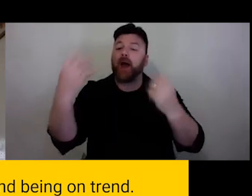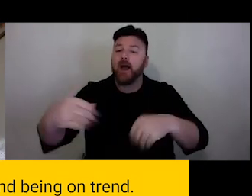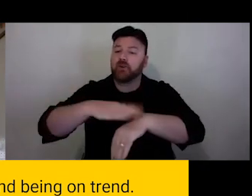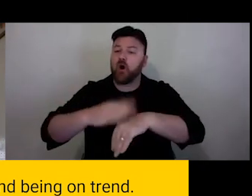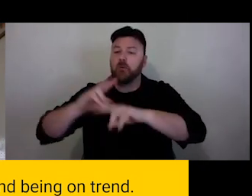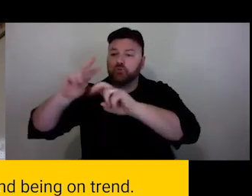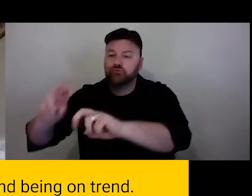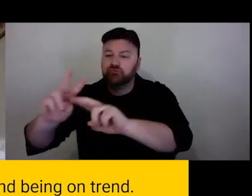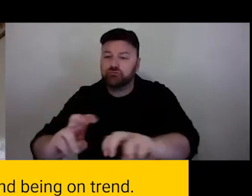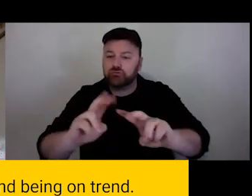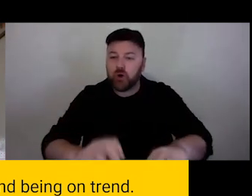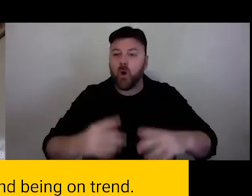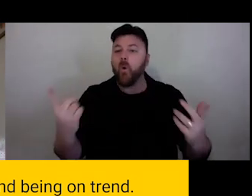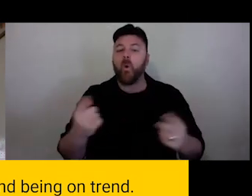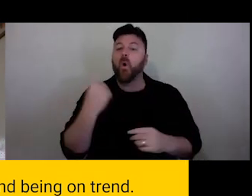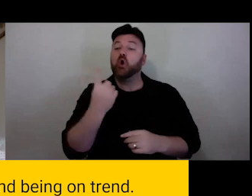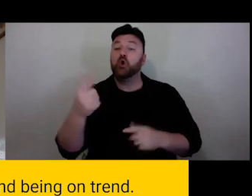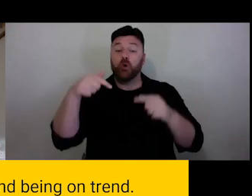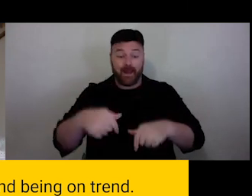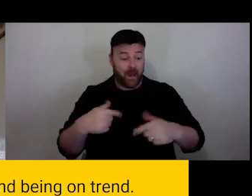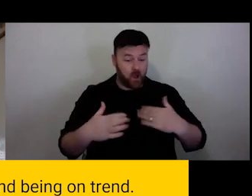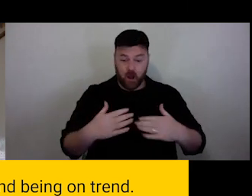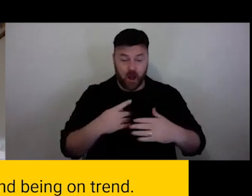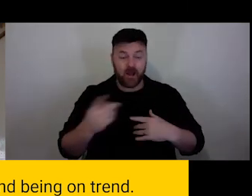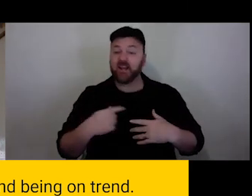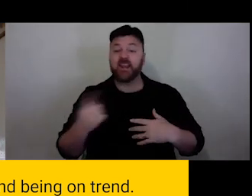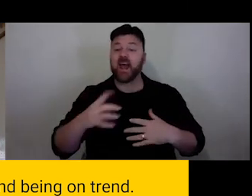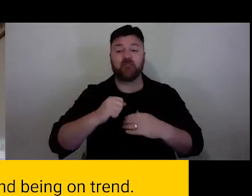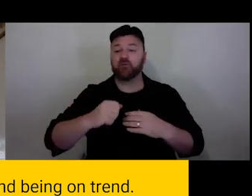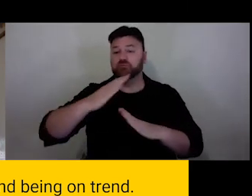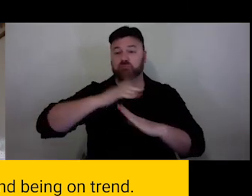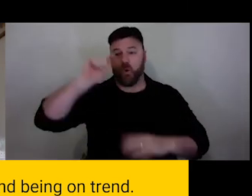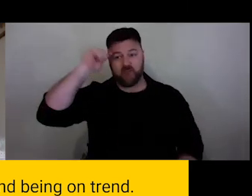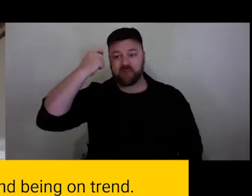completely just has to switch off or even leave 10 minutes early? The